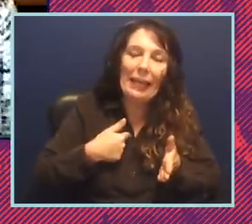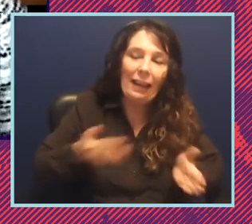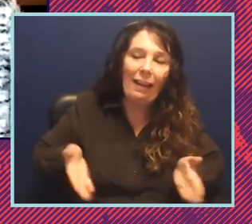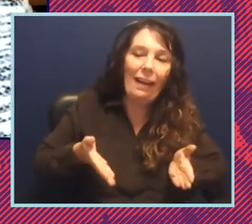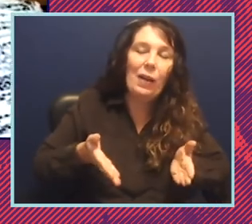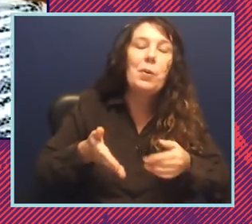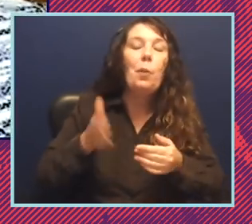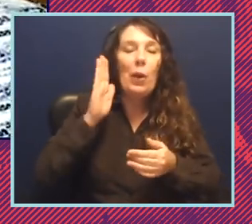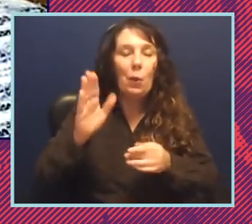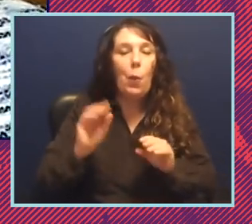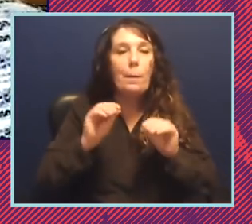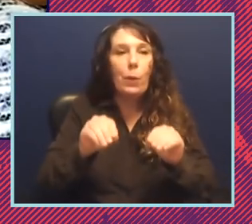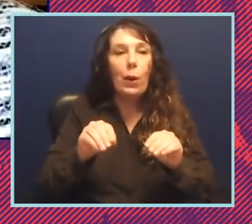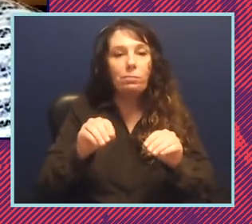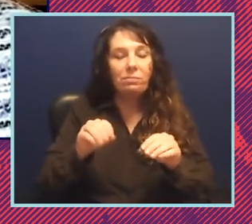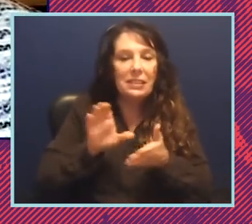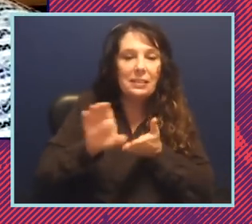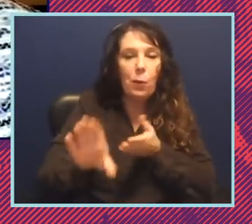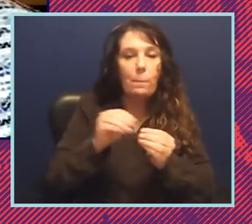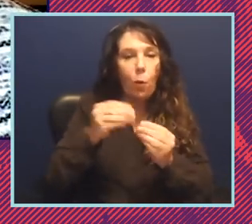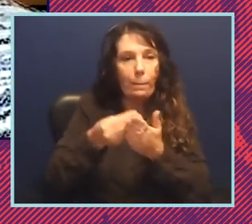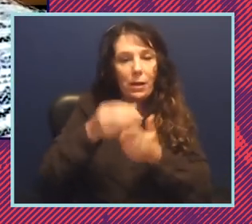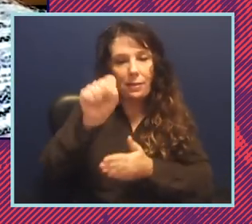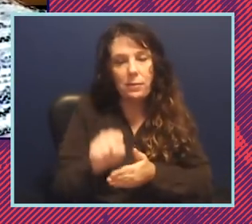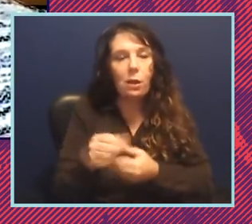is that we're going to put much more money into these southern offices